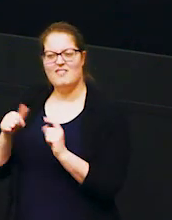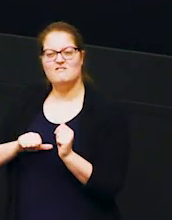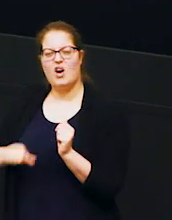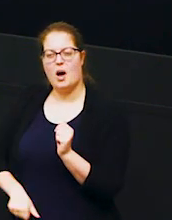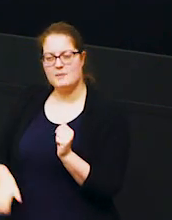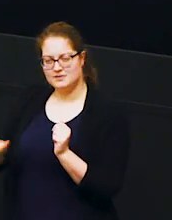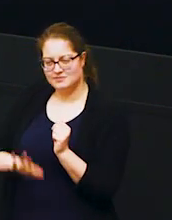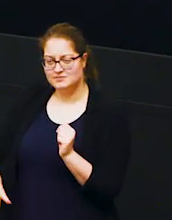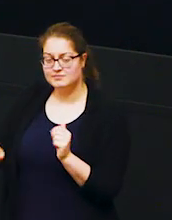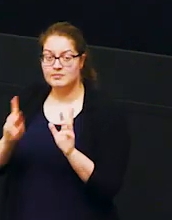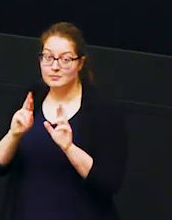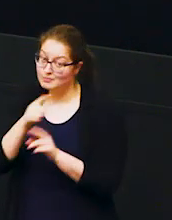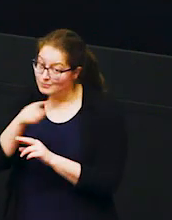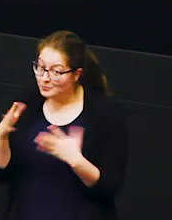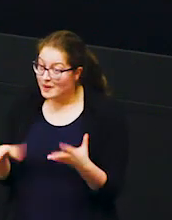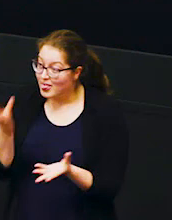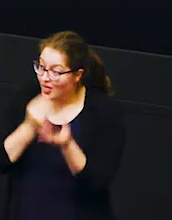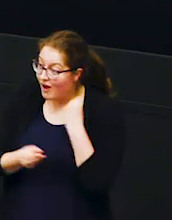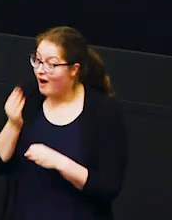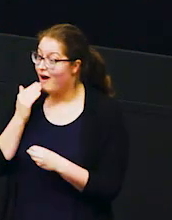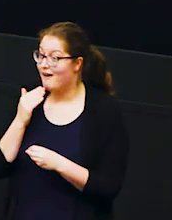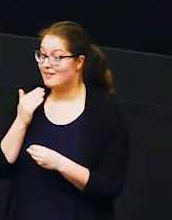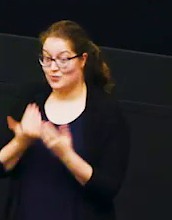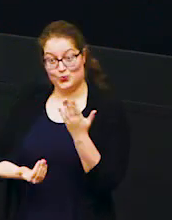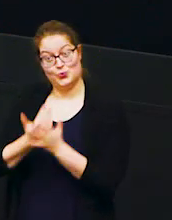i hope that you've learned something that you didn't know about elephants today